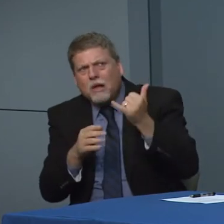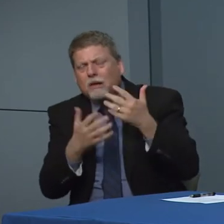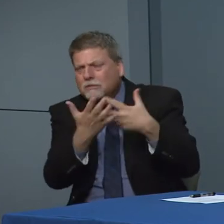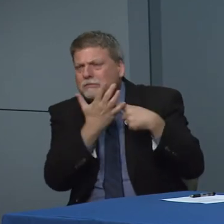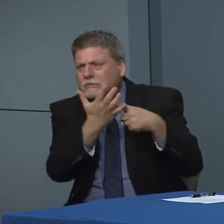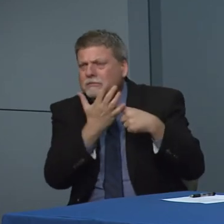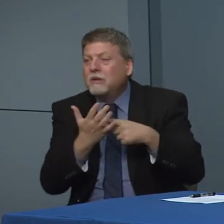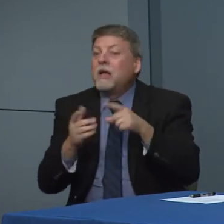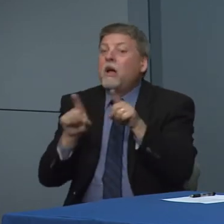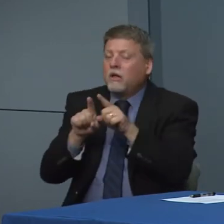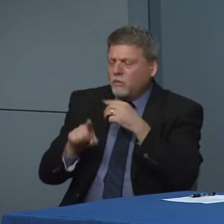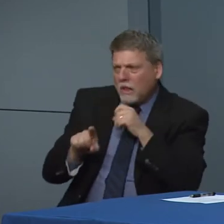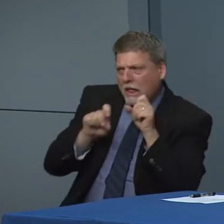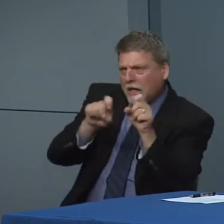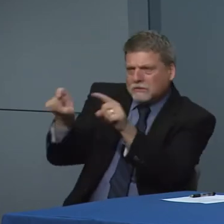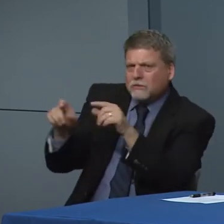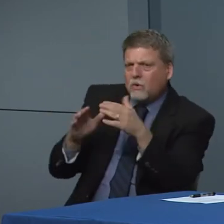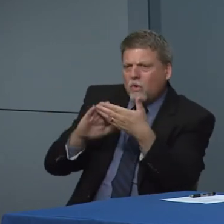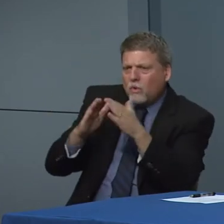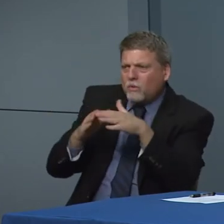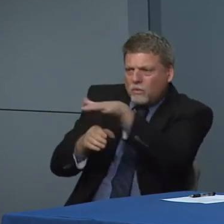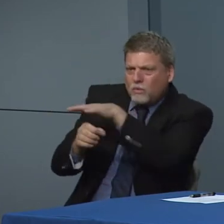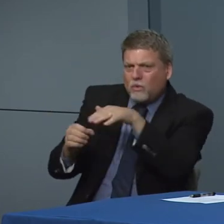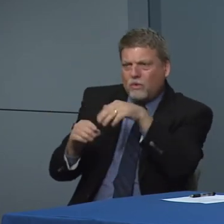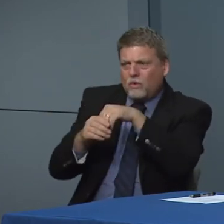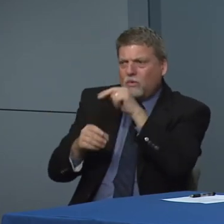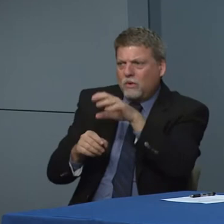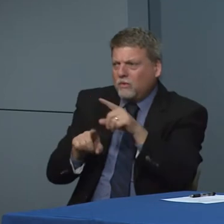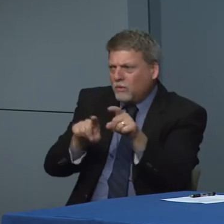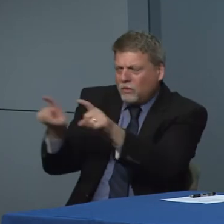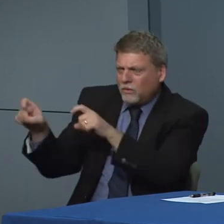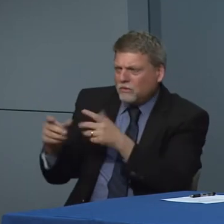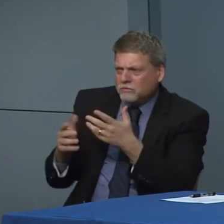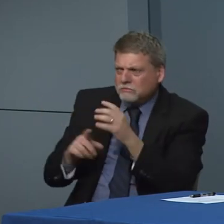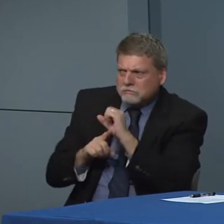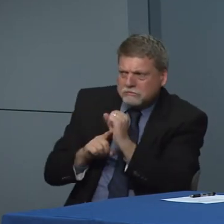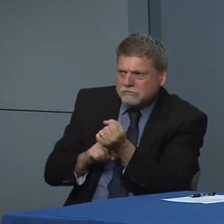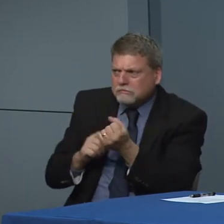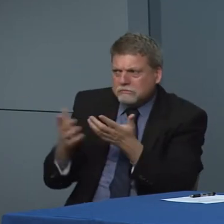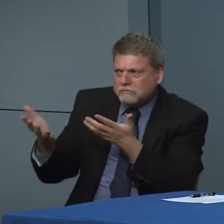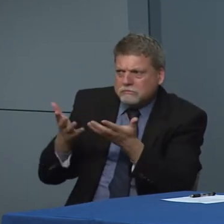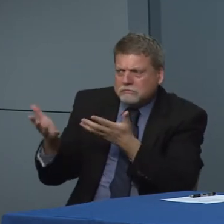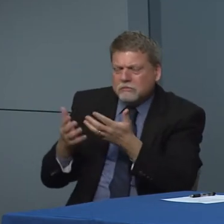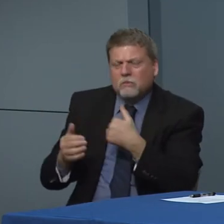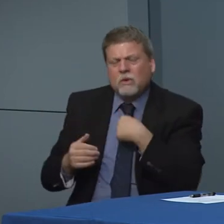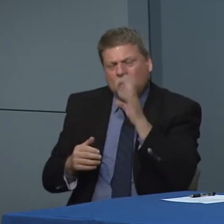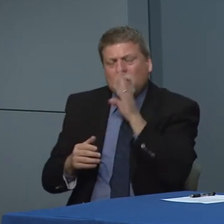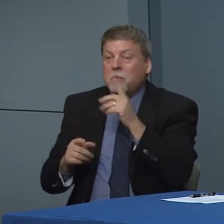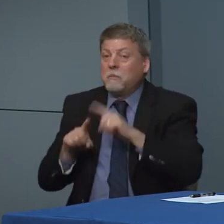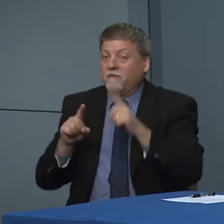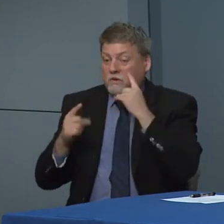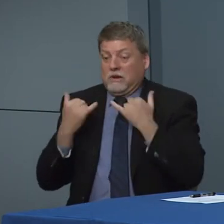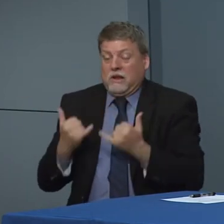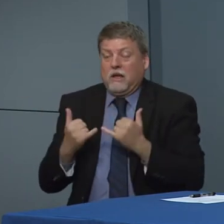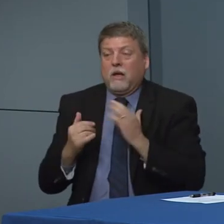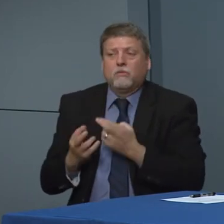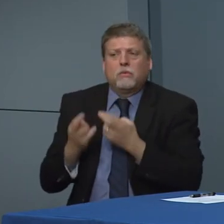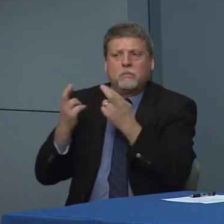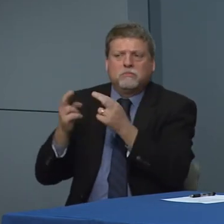hear from our communities and taking all that information so we are we are in terms of recommendations right now but